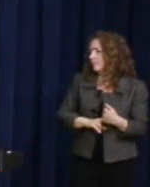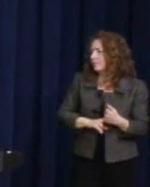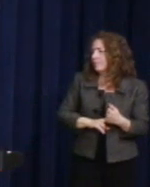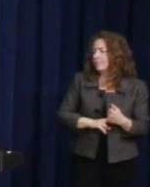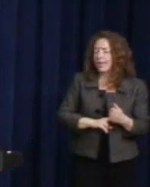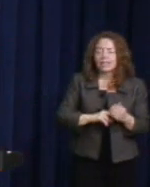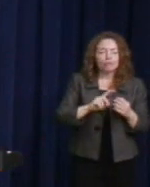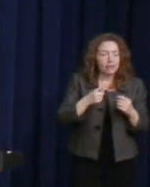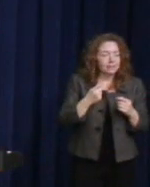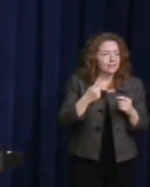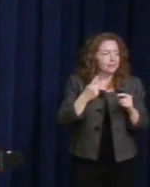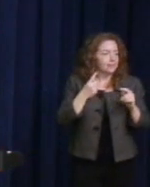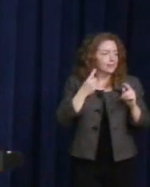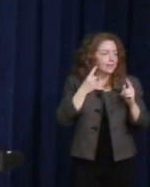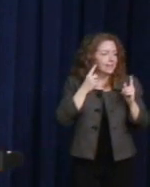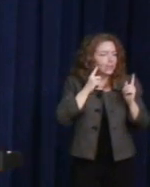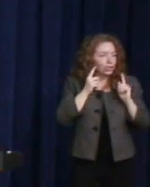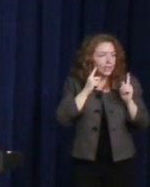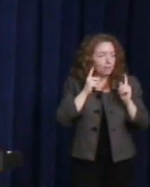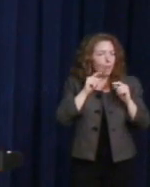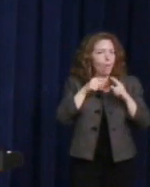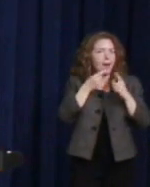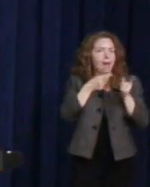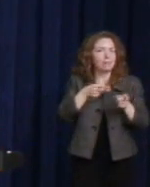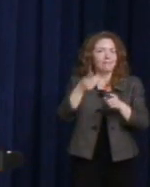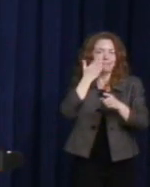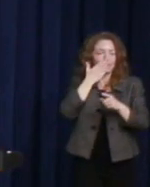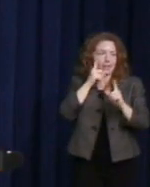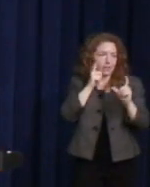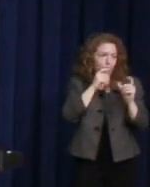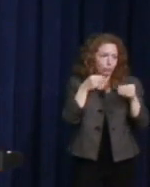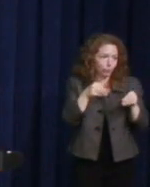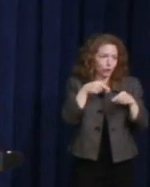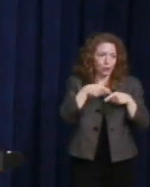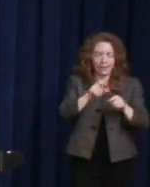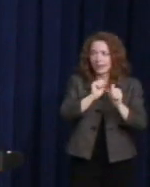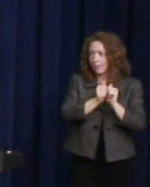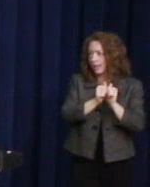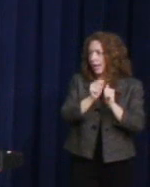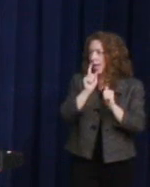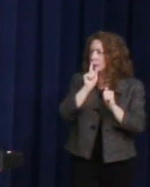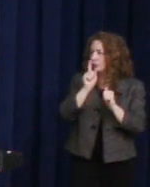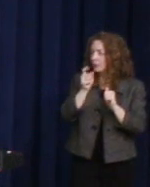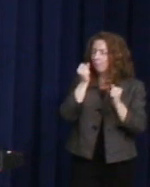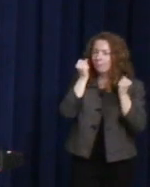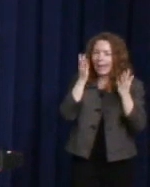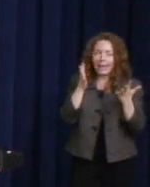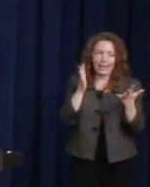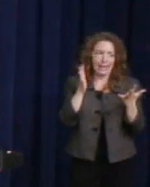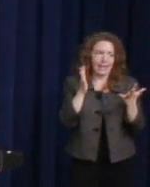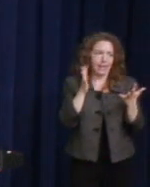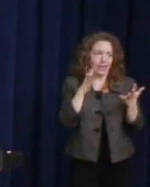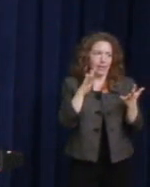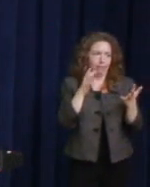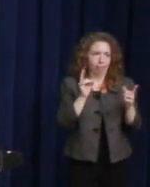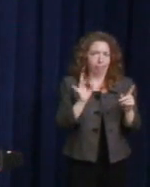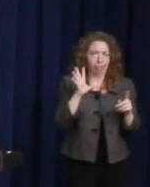on in the front of the camera store during the campaign, I'm sure there would be many rocky off-colored jokes related to the stamp, too.